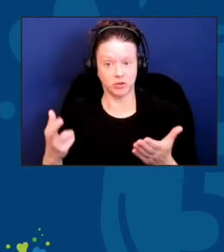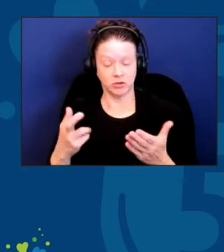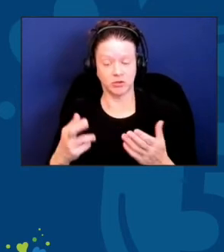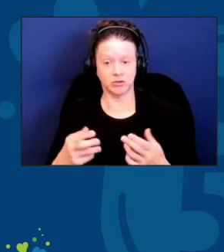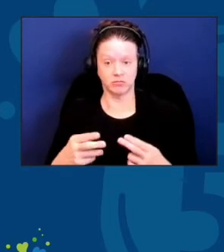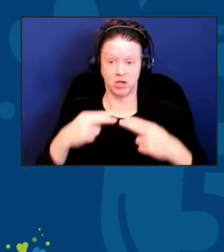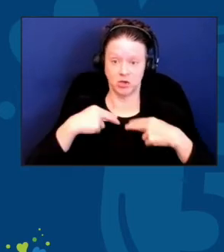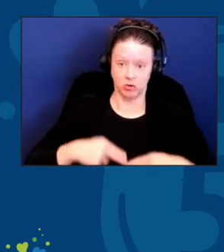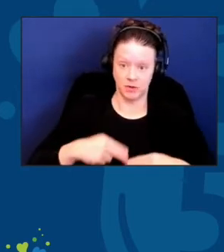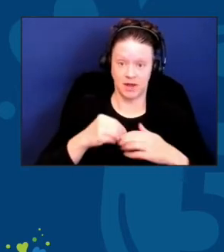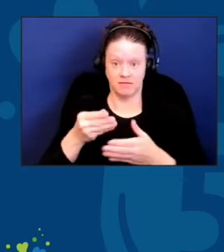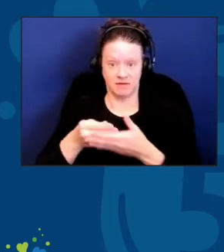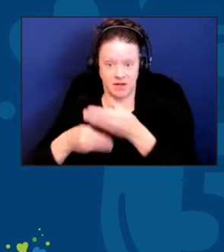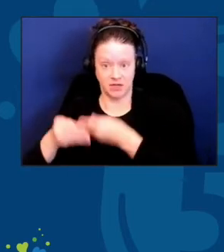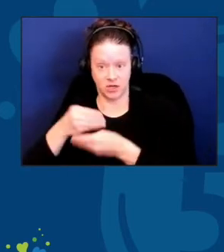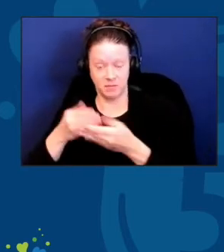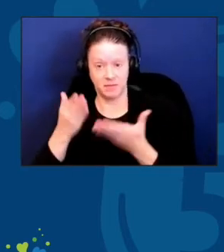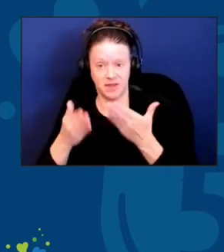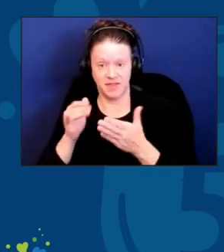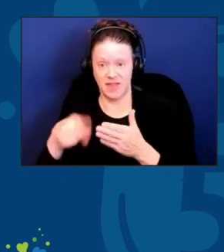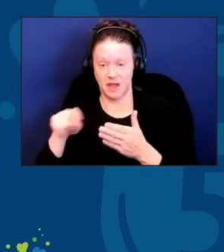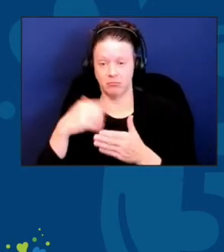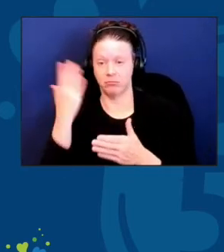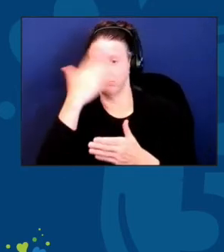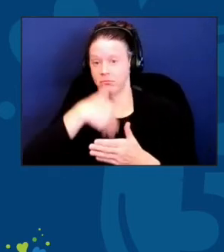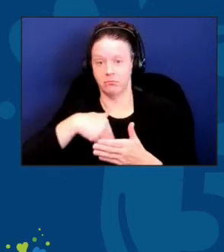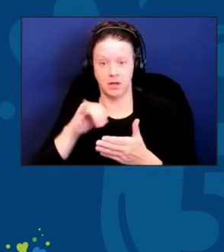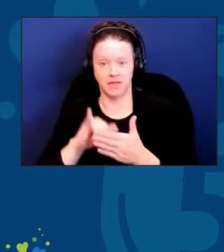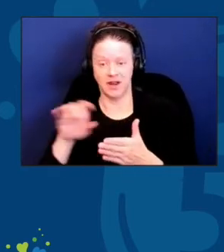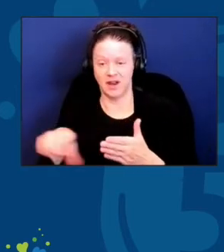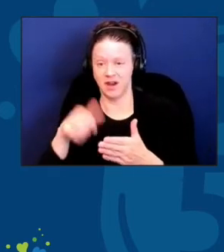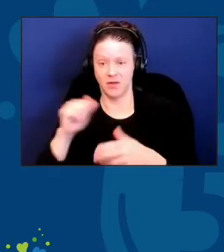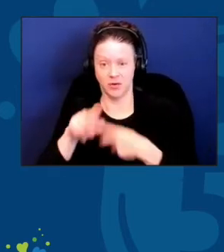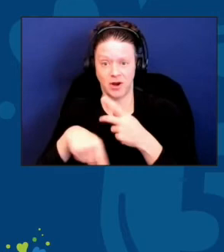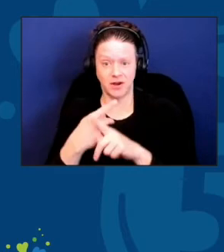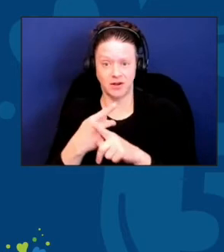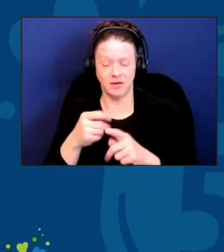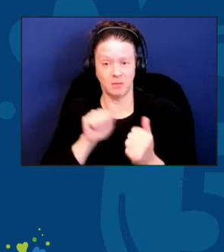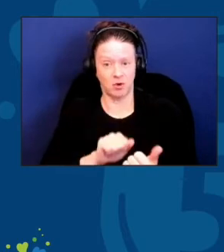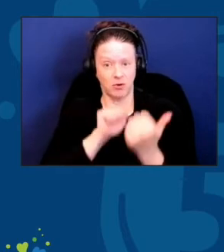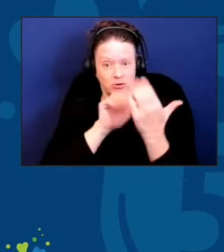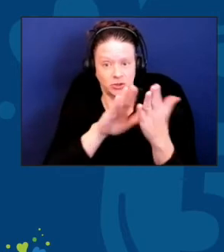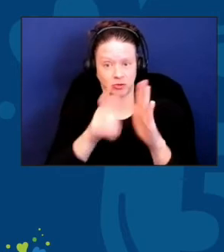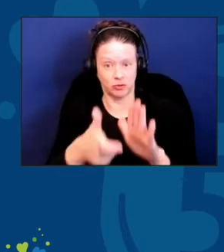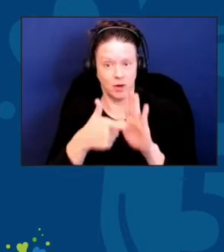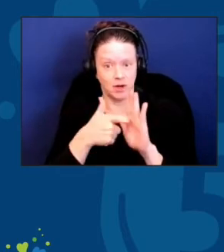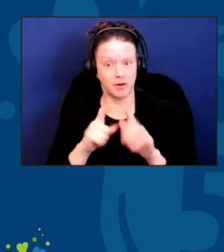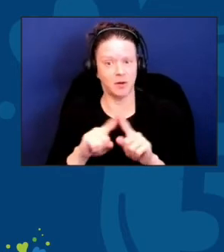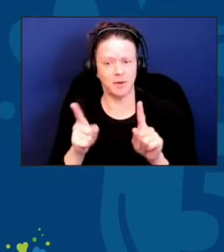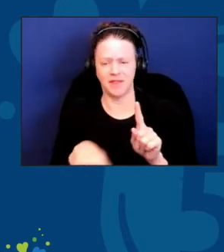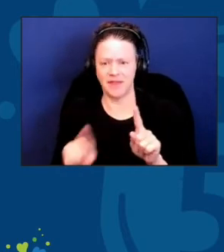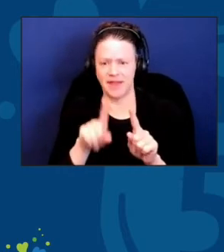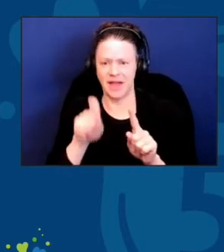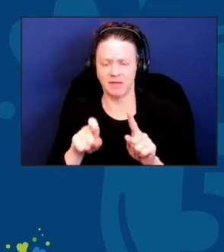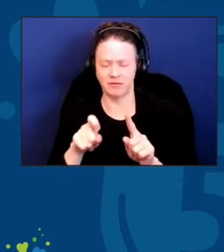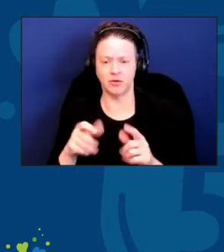a different innovative model is required. However, they need to harness on an expedited basis that change.